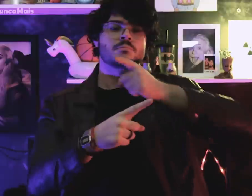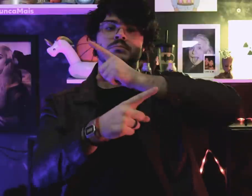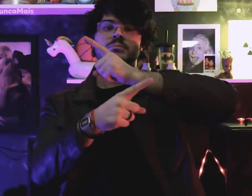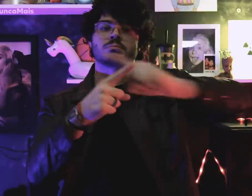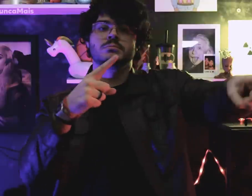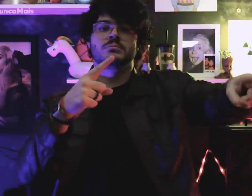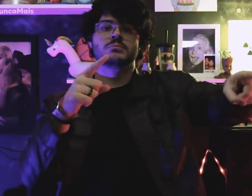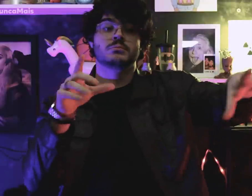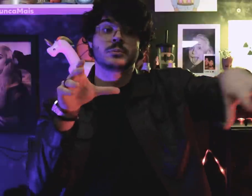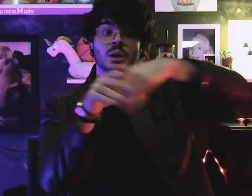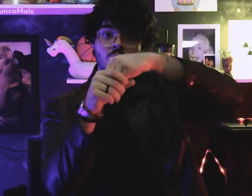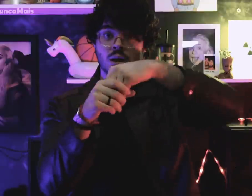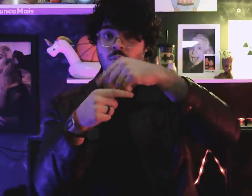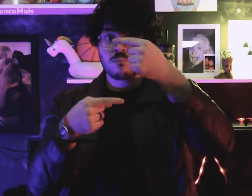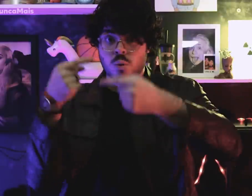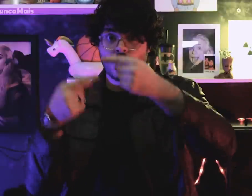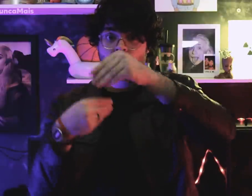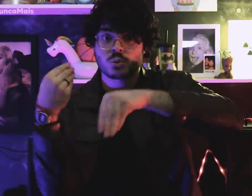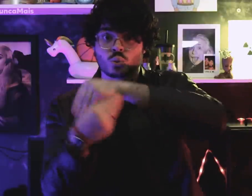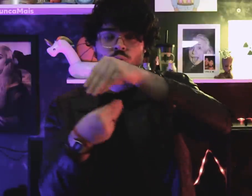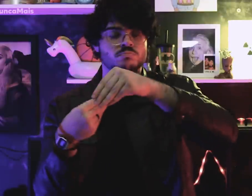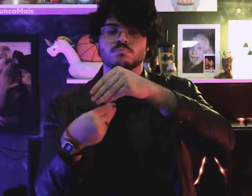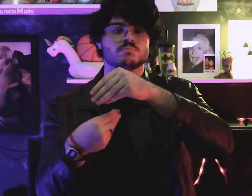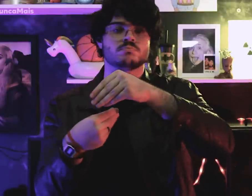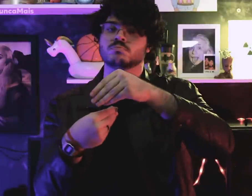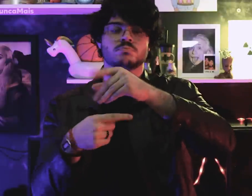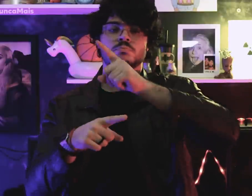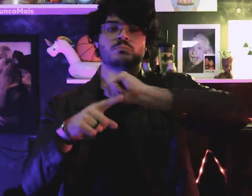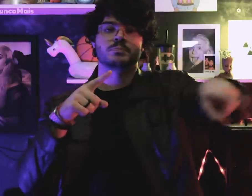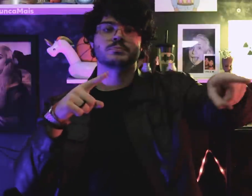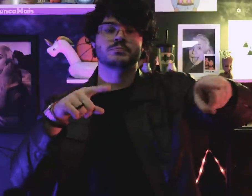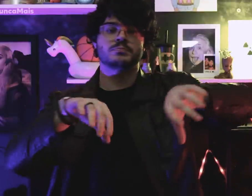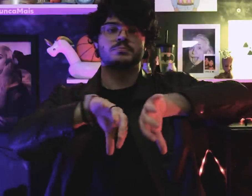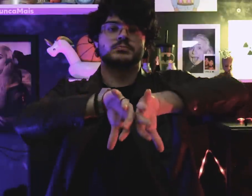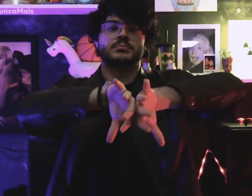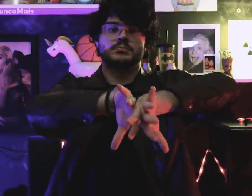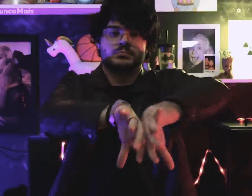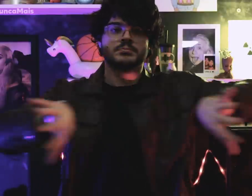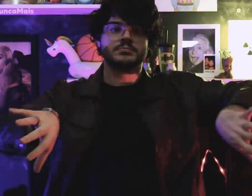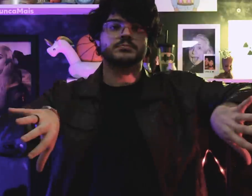were prohibited by the Suplicy Act.